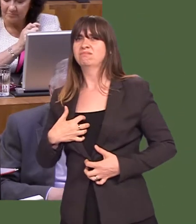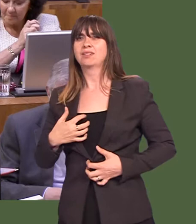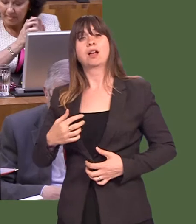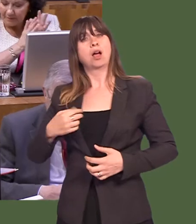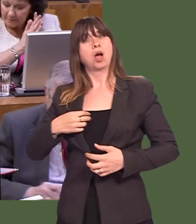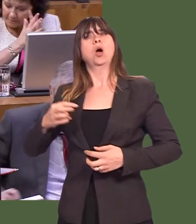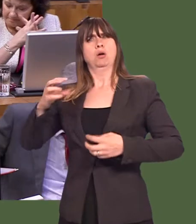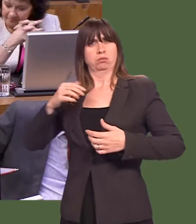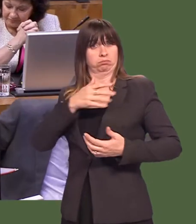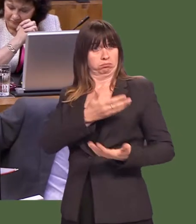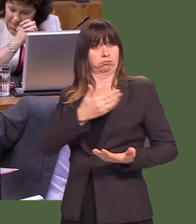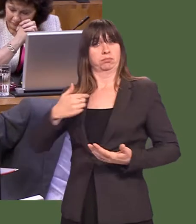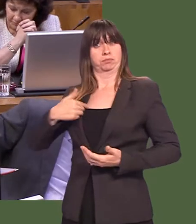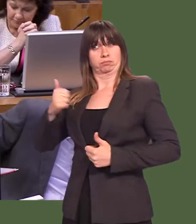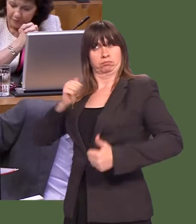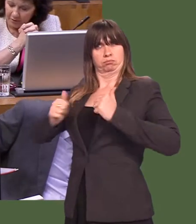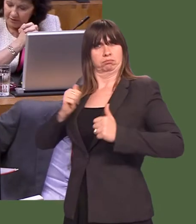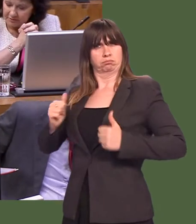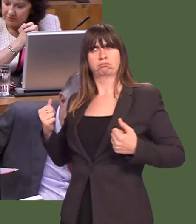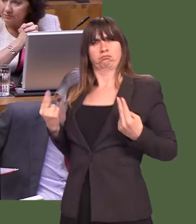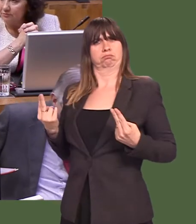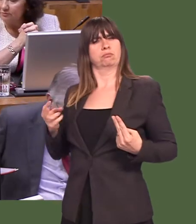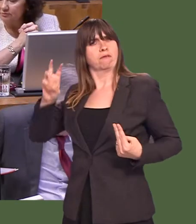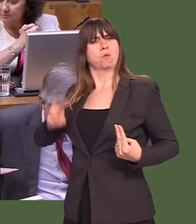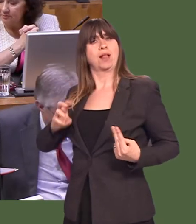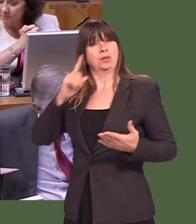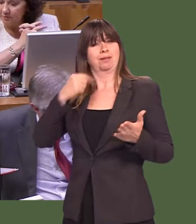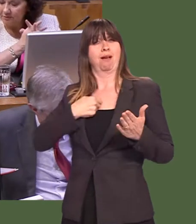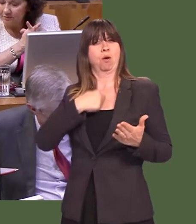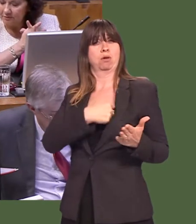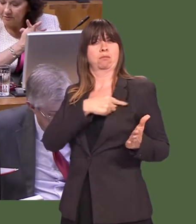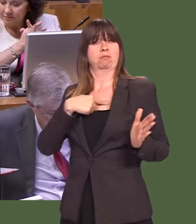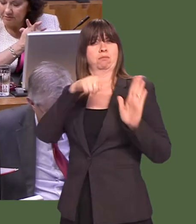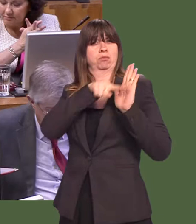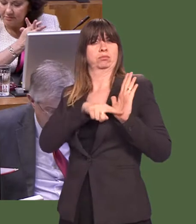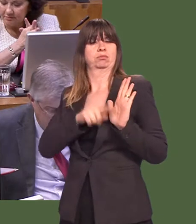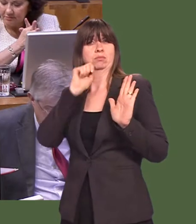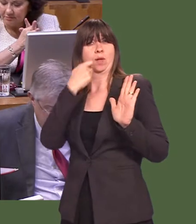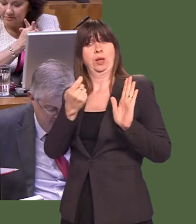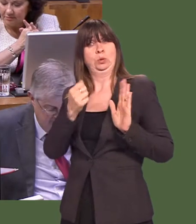Welsh Labour are proud ofóand she will find more to come in the manifesto that will be published in due course.